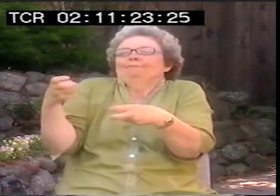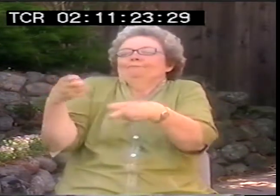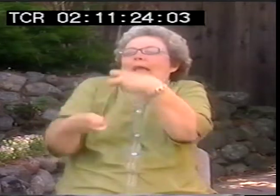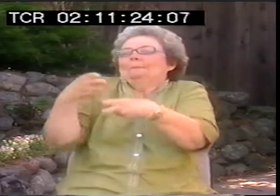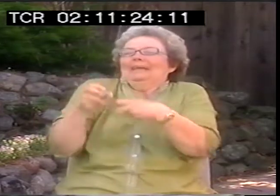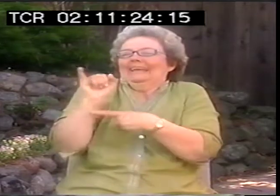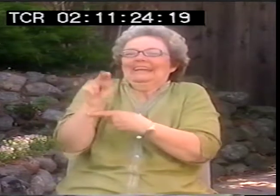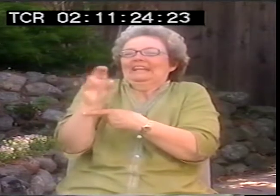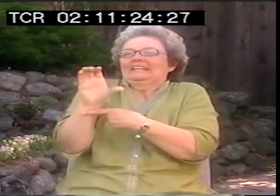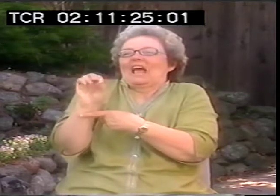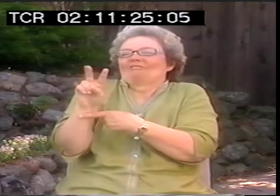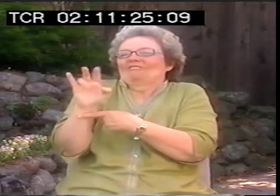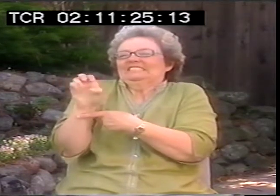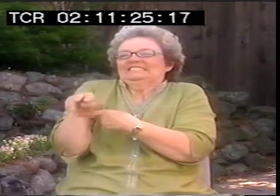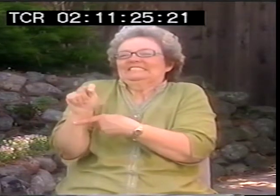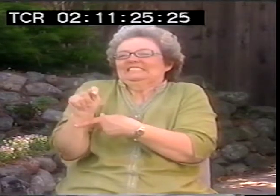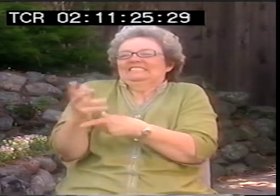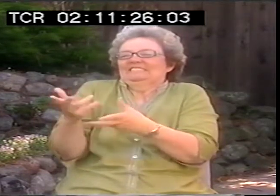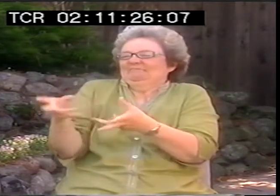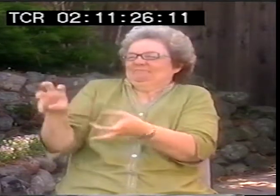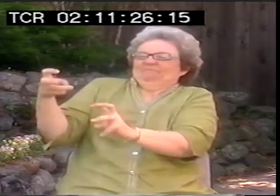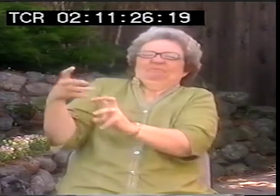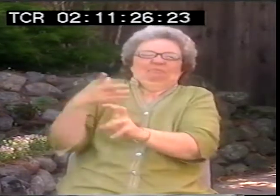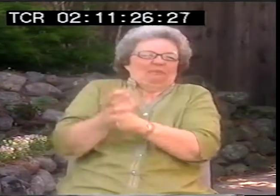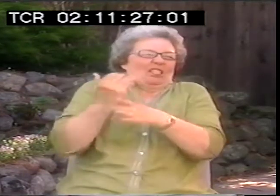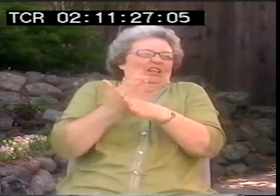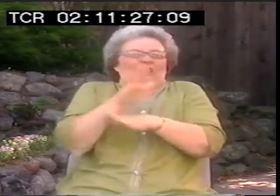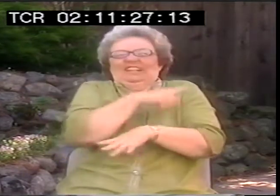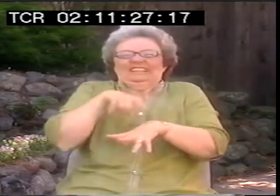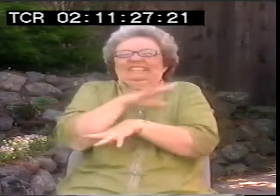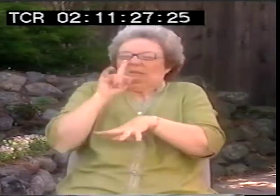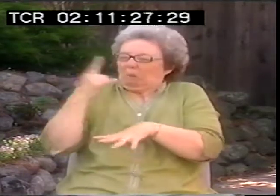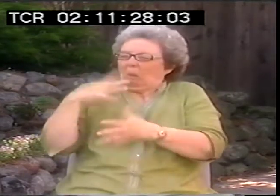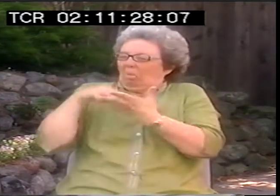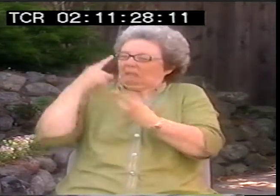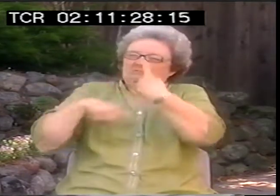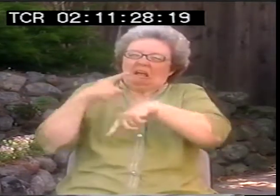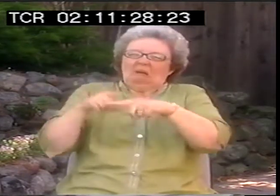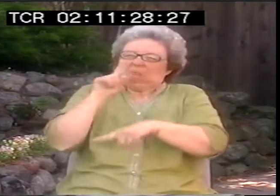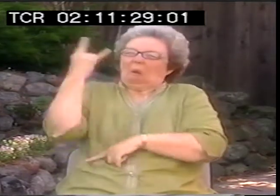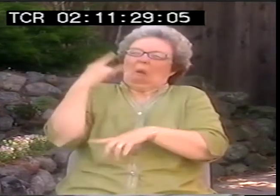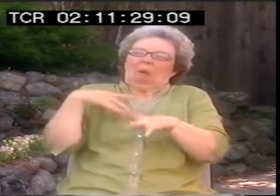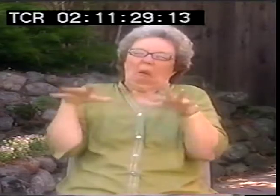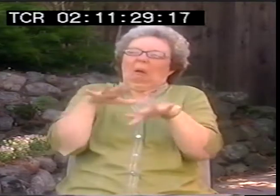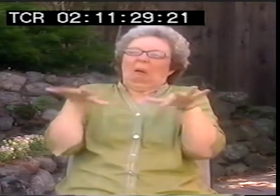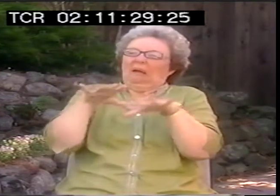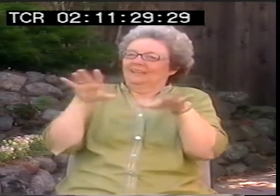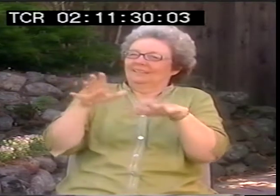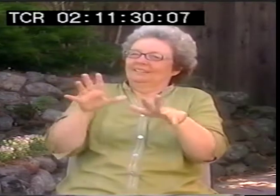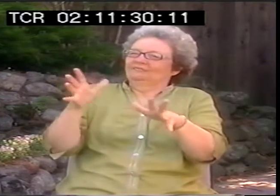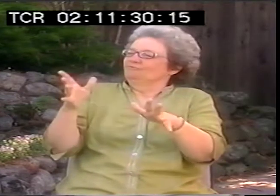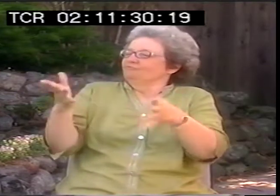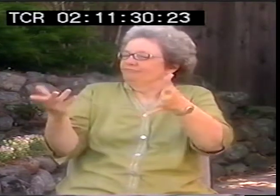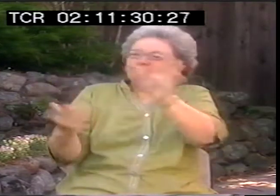or that we have to think about deaf people at all. Oh, it's sign language. It's boring. It's nothing we have to think about. Just put them off to the side. We don't need deaf people.